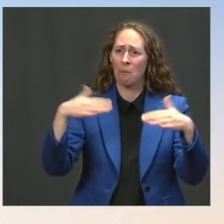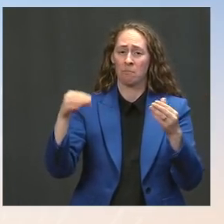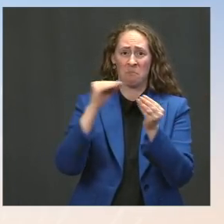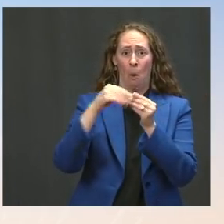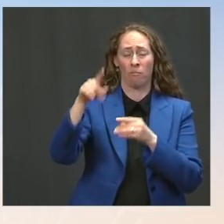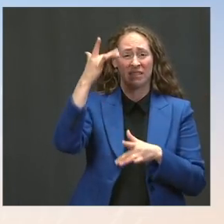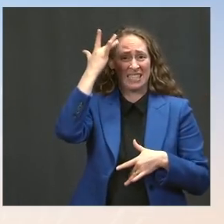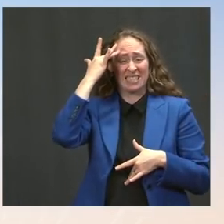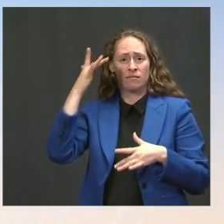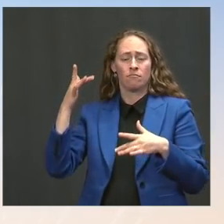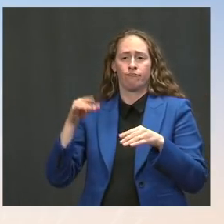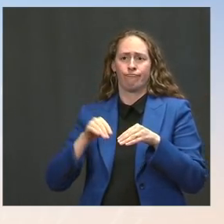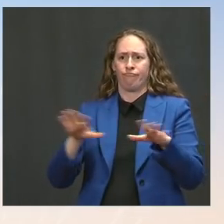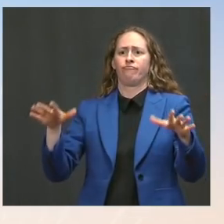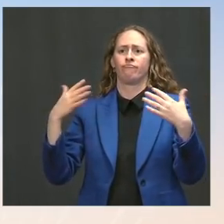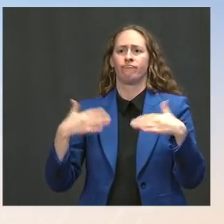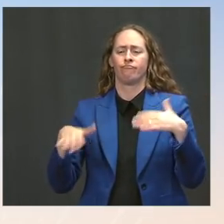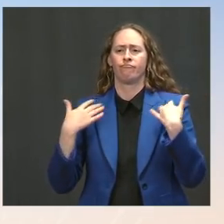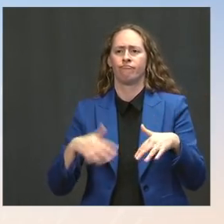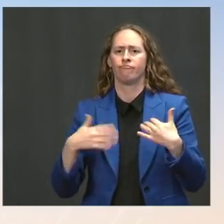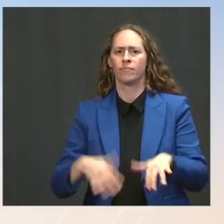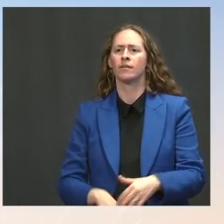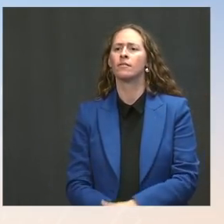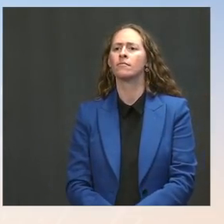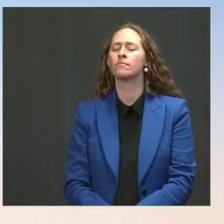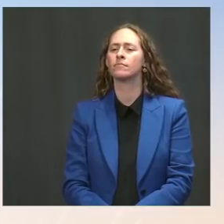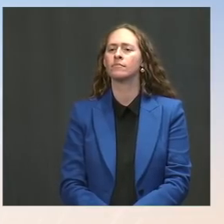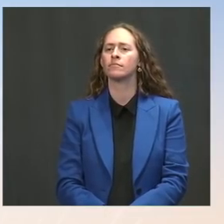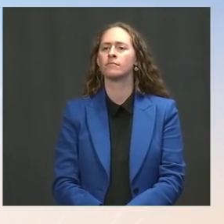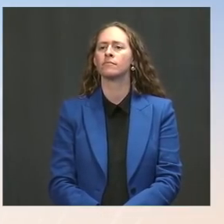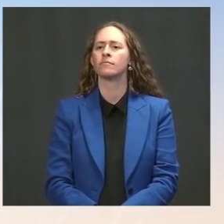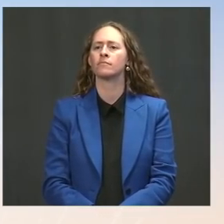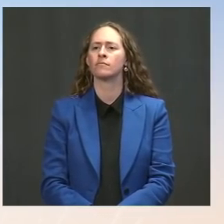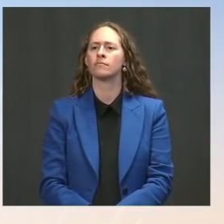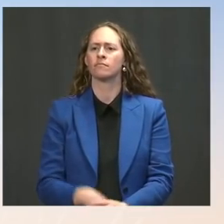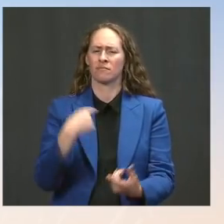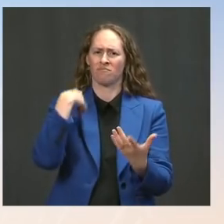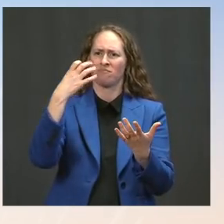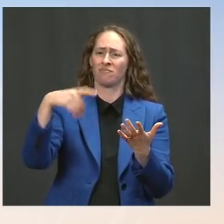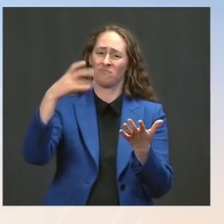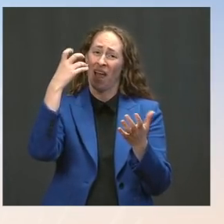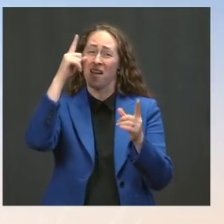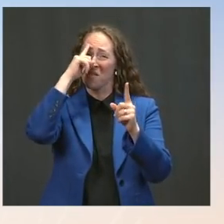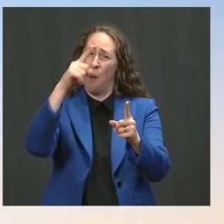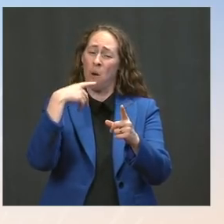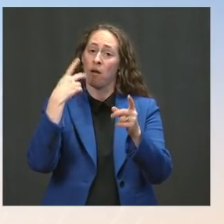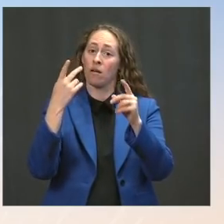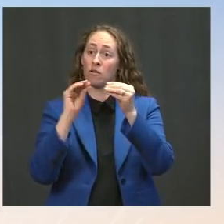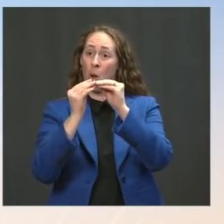those numbers are not moving in the right direction. I think that's accurate and you can see it by data. The Press: Okay. And then on crime: It has been more than a month